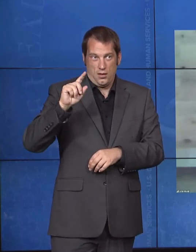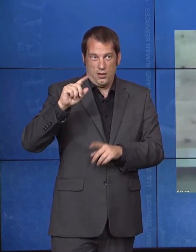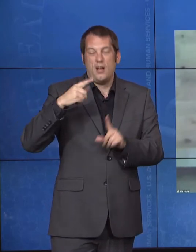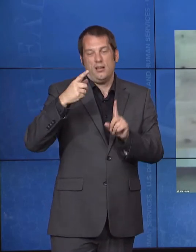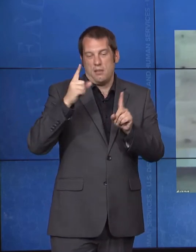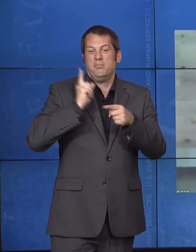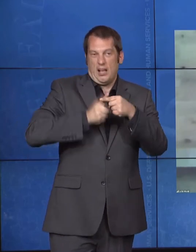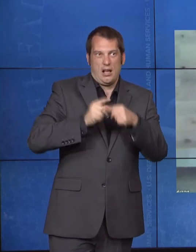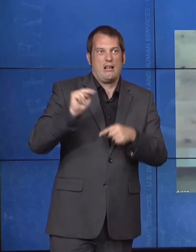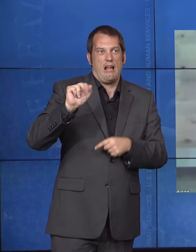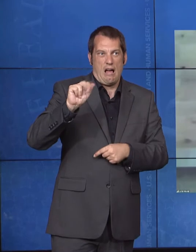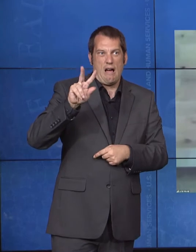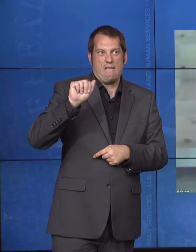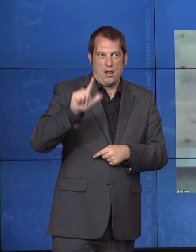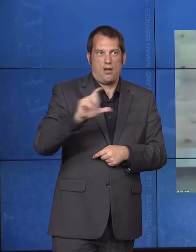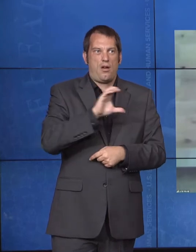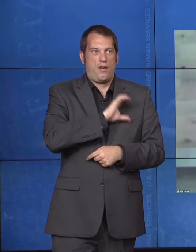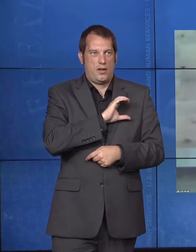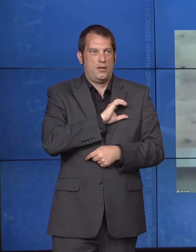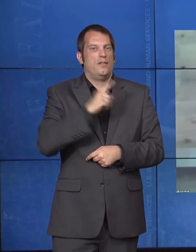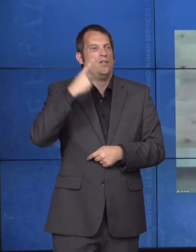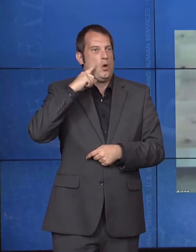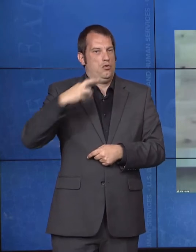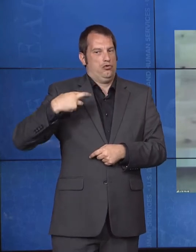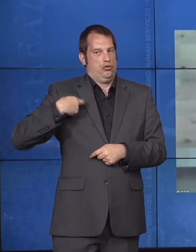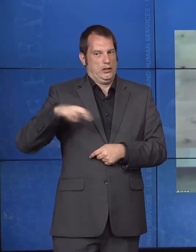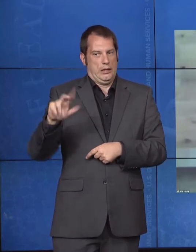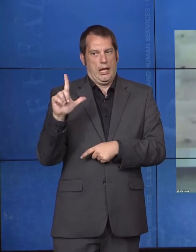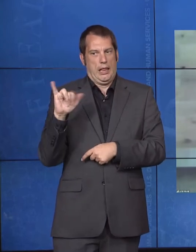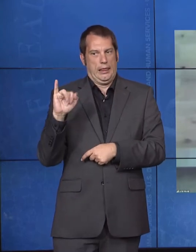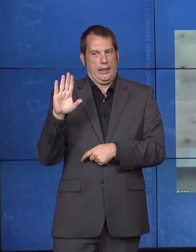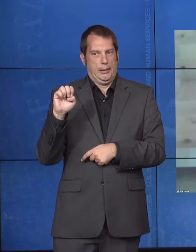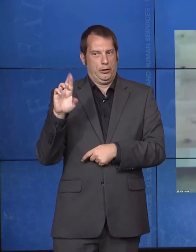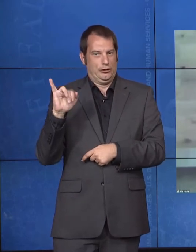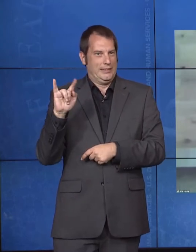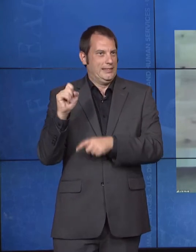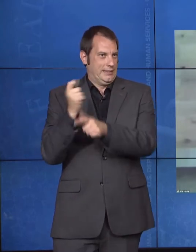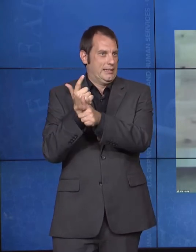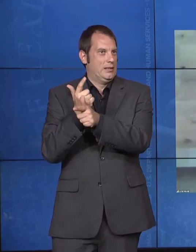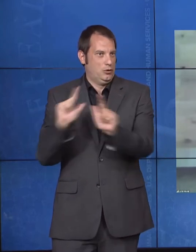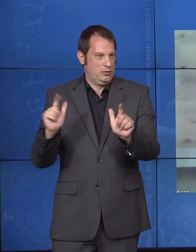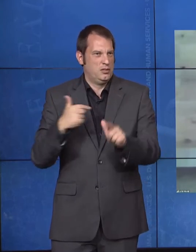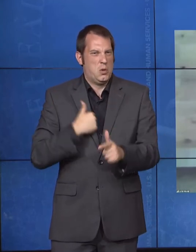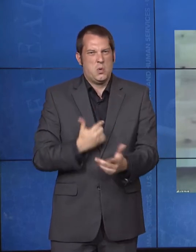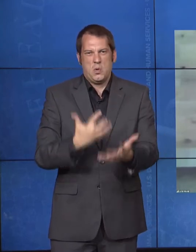I want to thank all of our panelists today for joining us. And let's get started. Lynn,